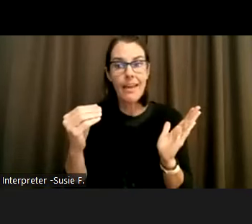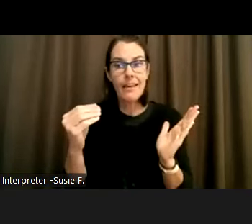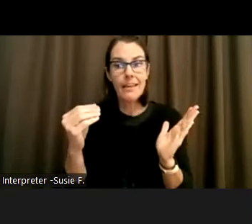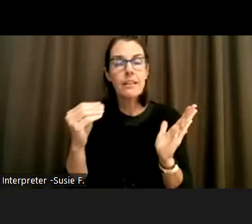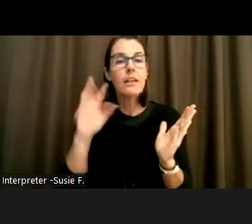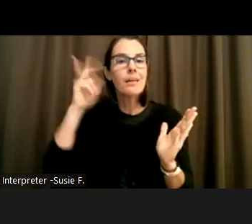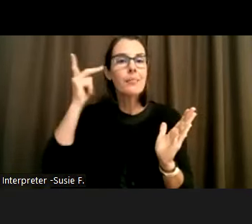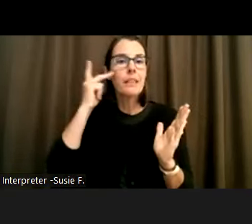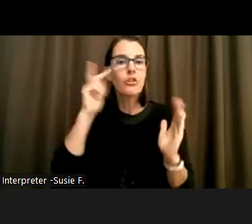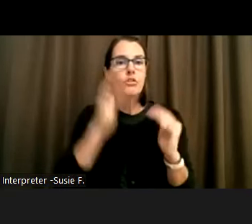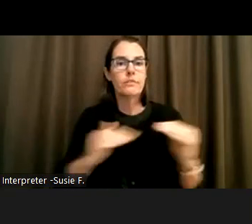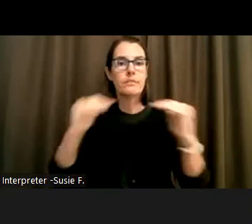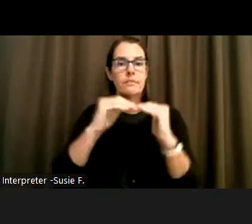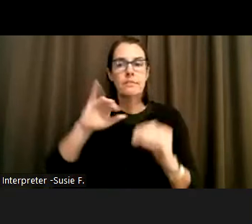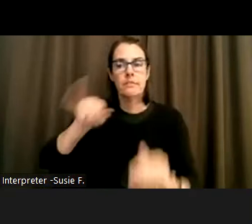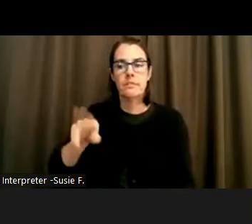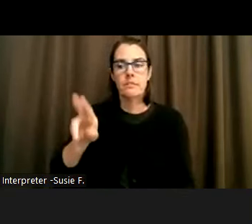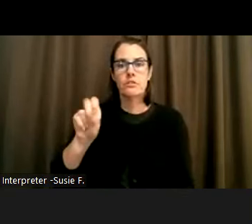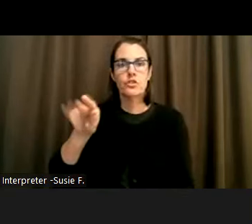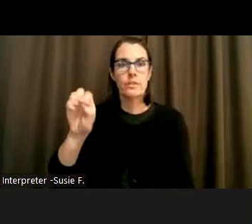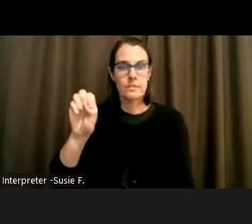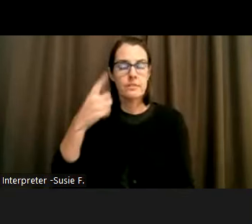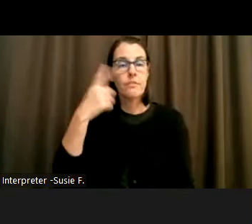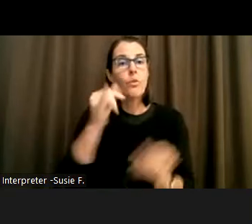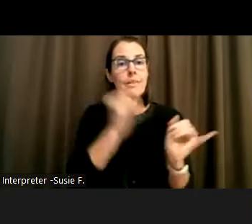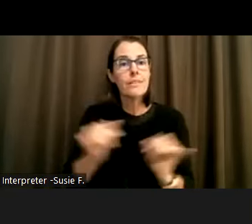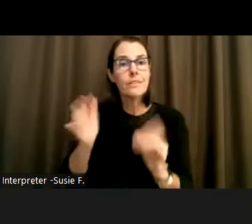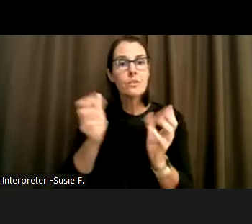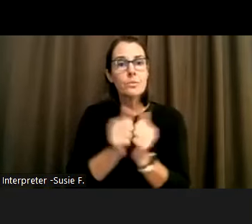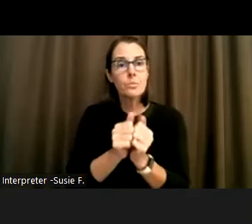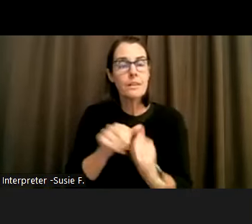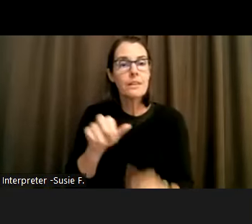justice for individuals with